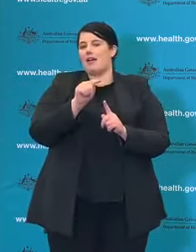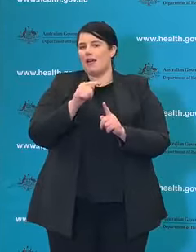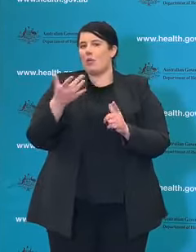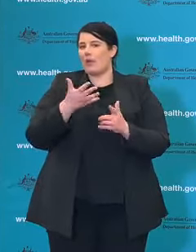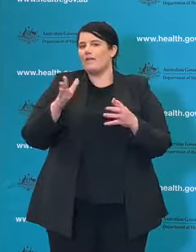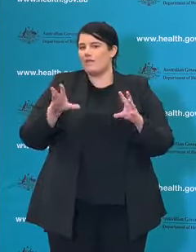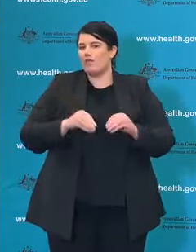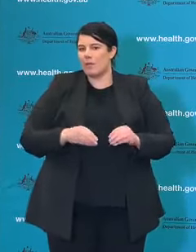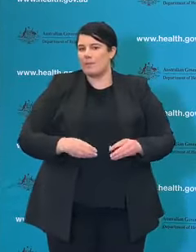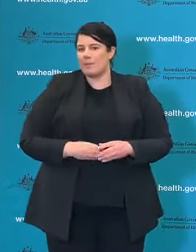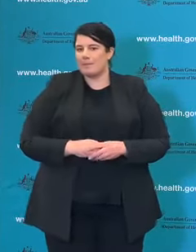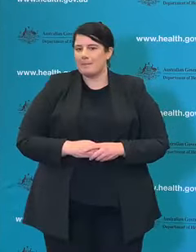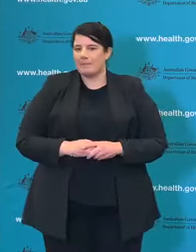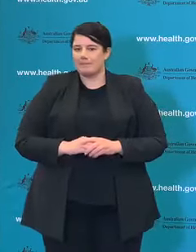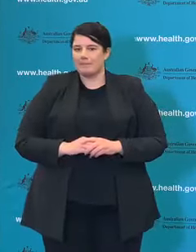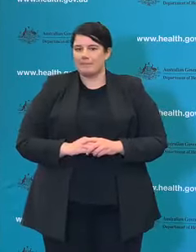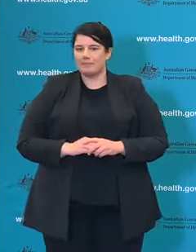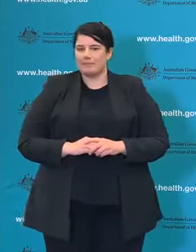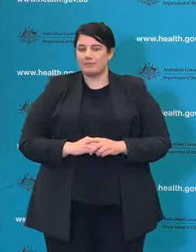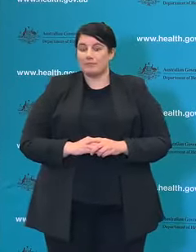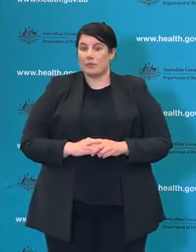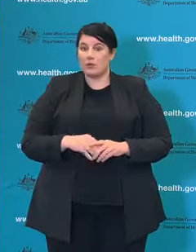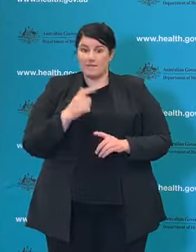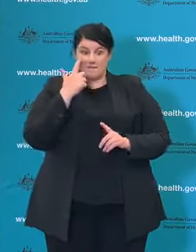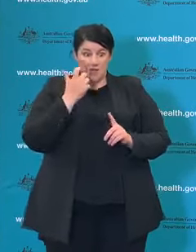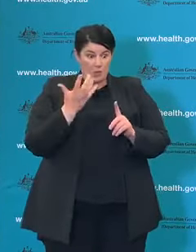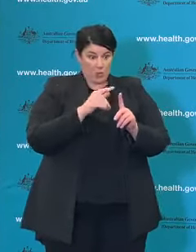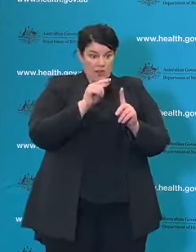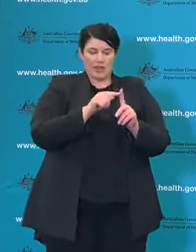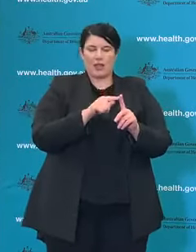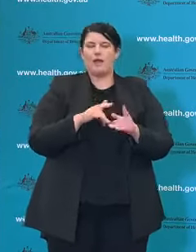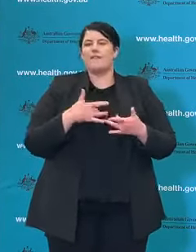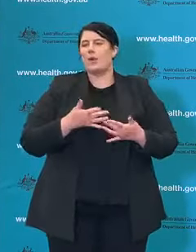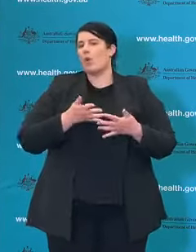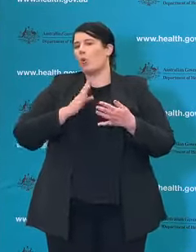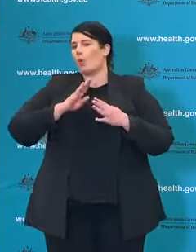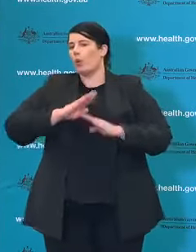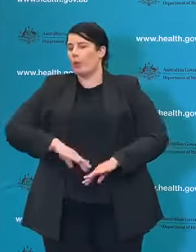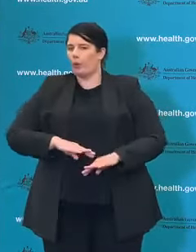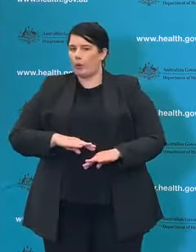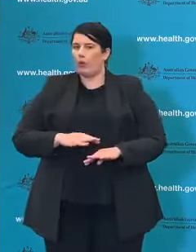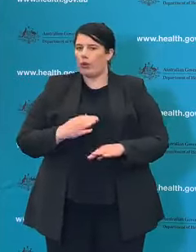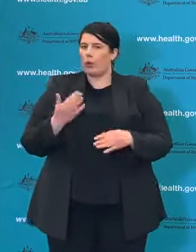chain of transmission. Once you've found that, you can be a lot more comfortable and that you know where COVID is